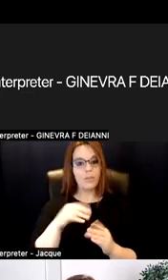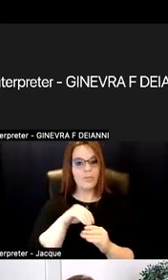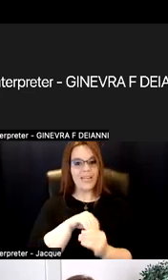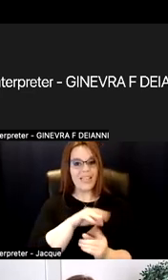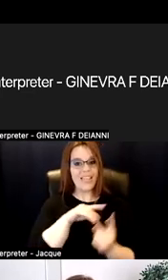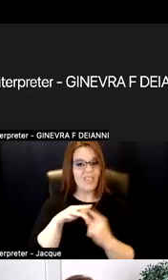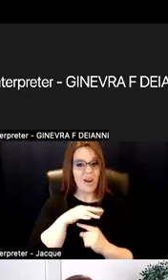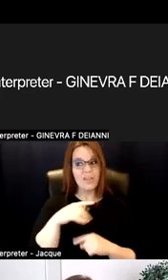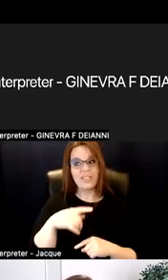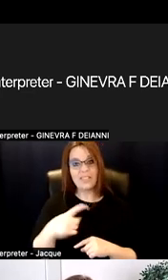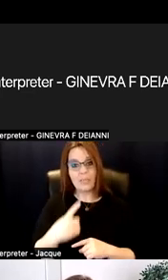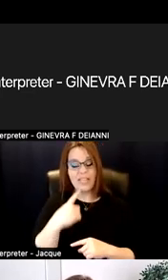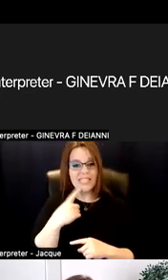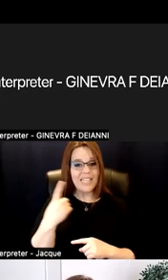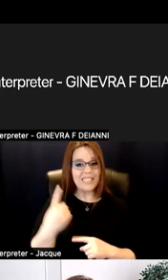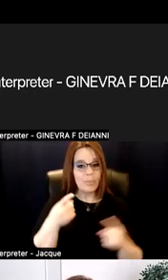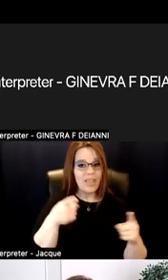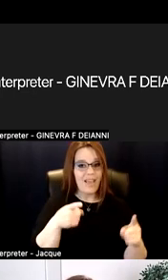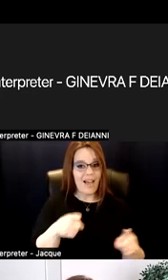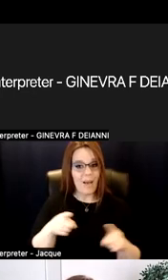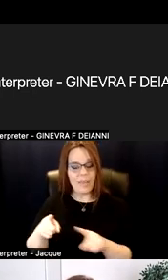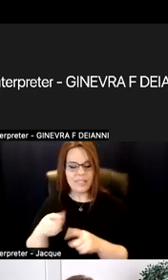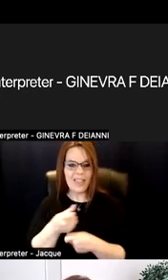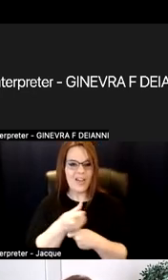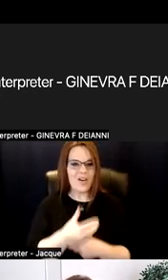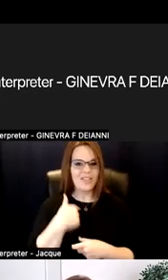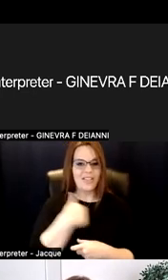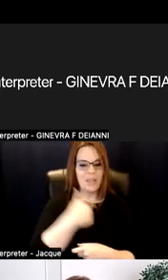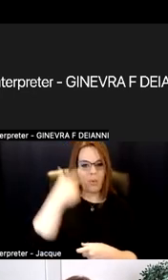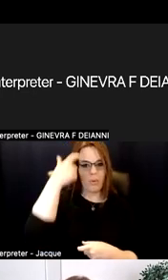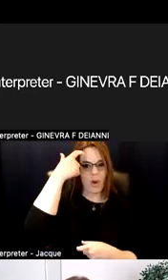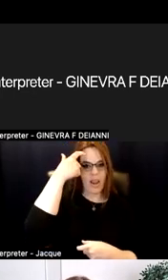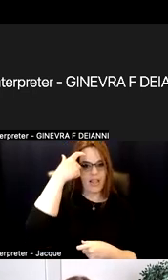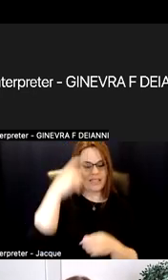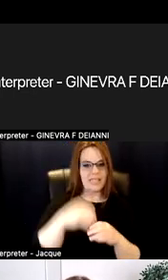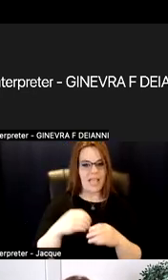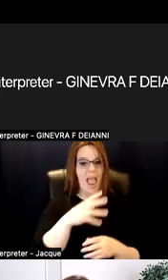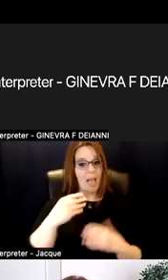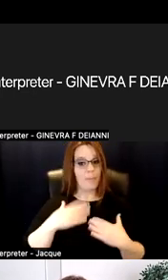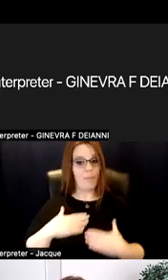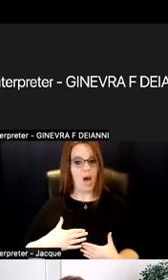something that happens that causes our brains and our bodies to recall